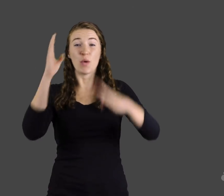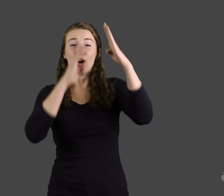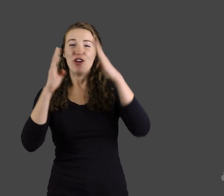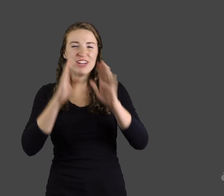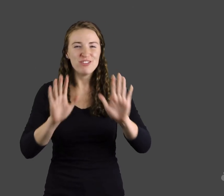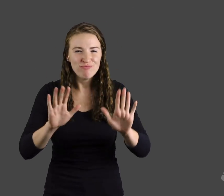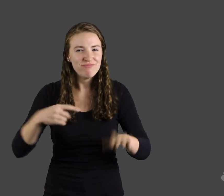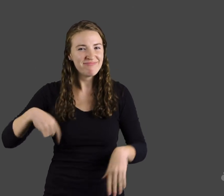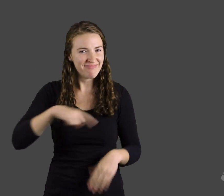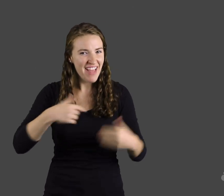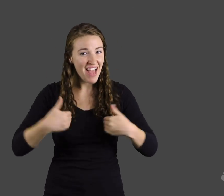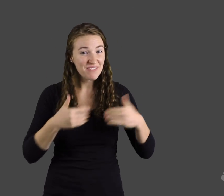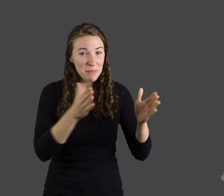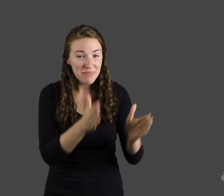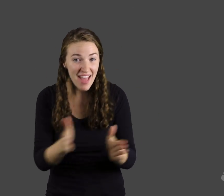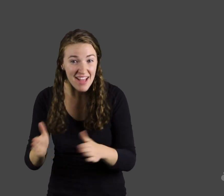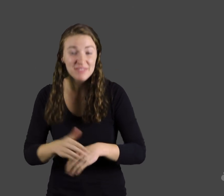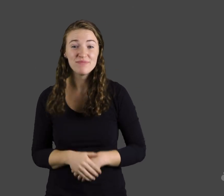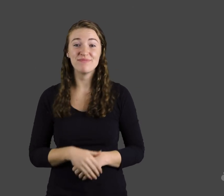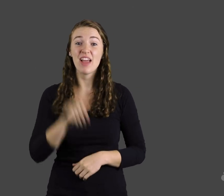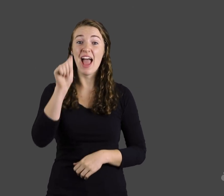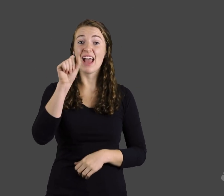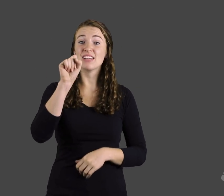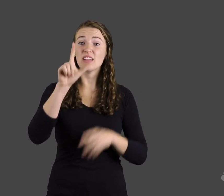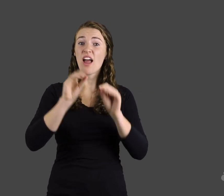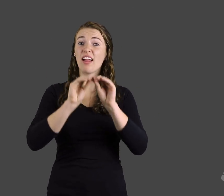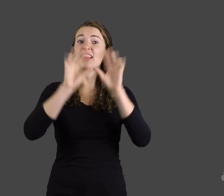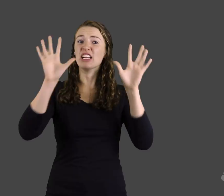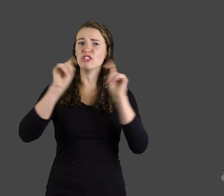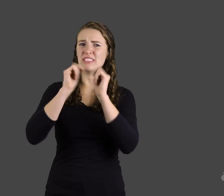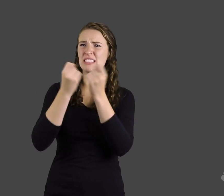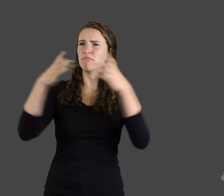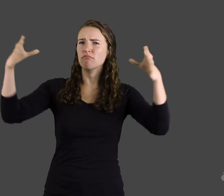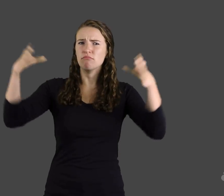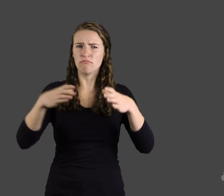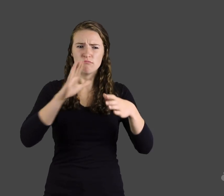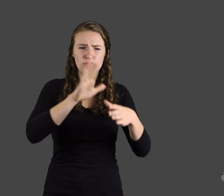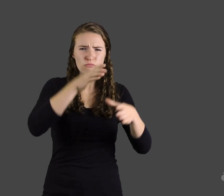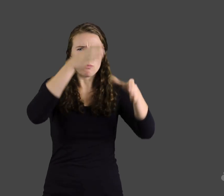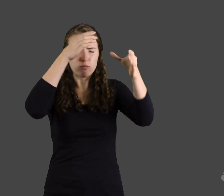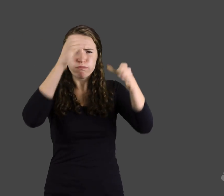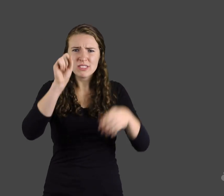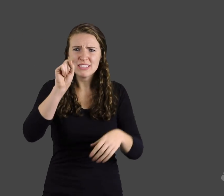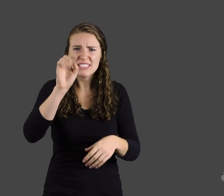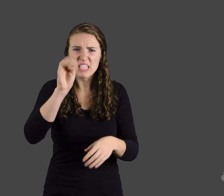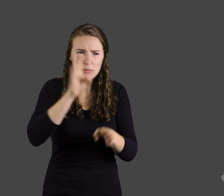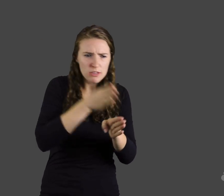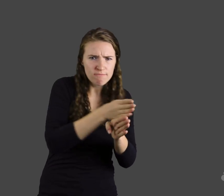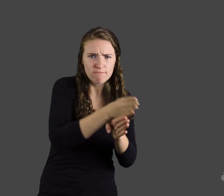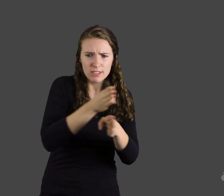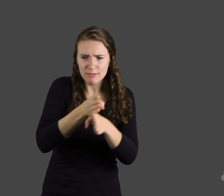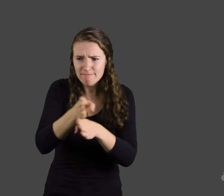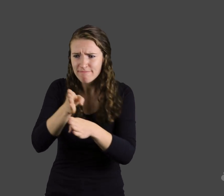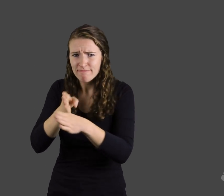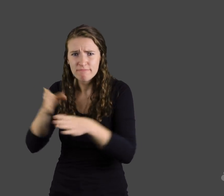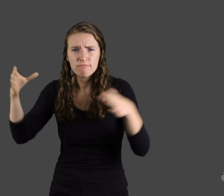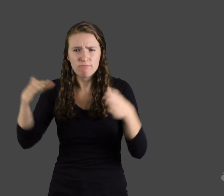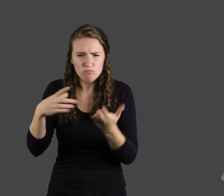Don't worry, we have a plan! ASL Clear team members are subject matter experts in science, technology, engineering and math.